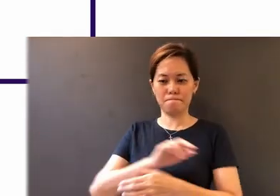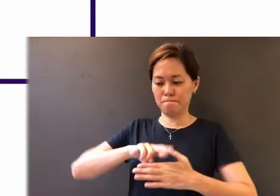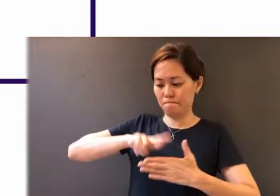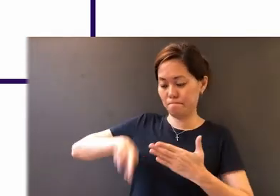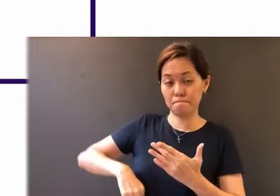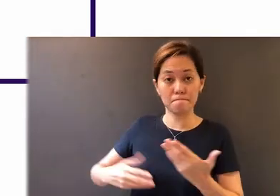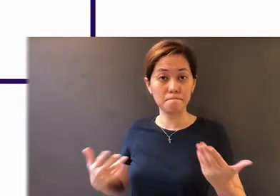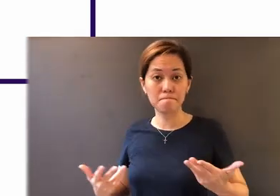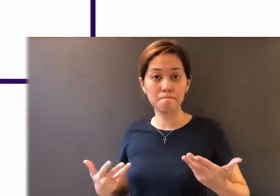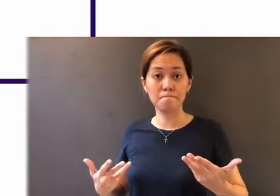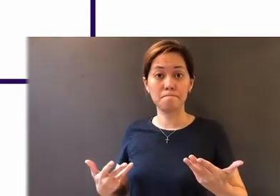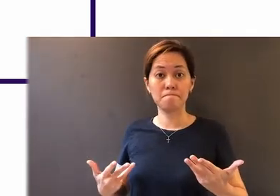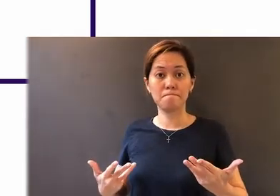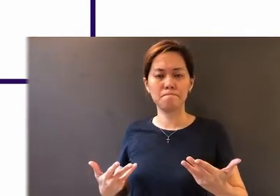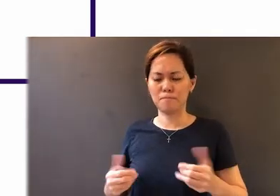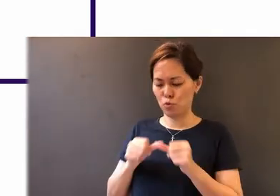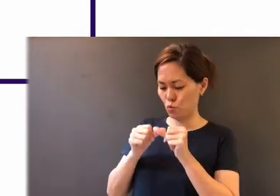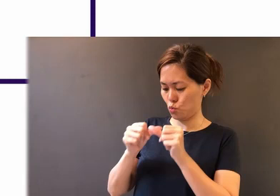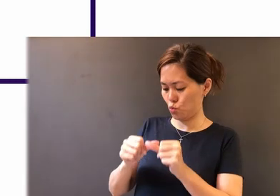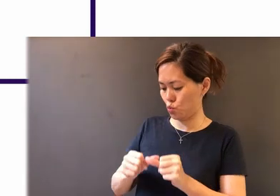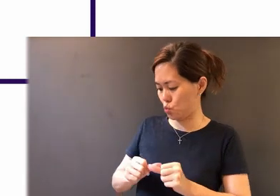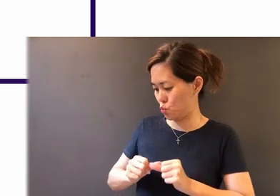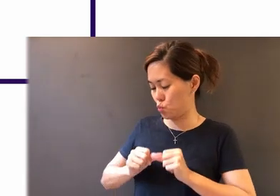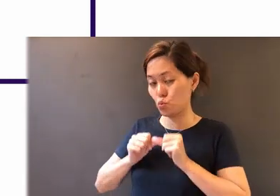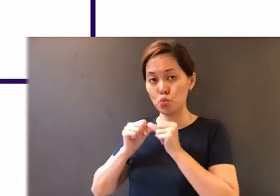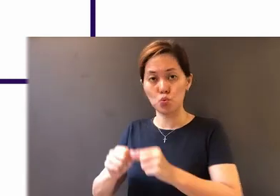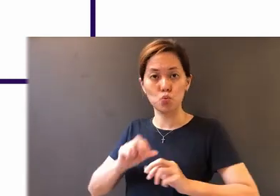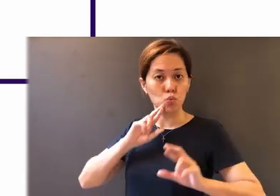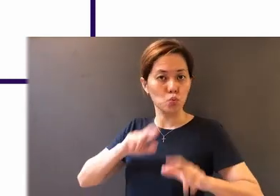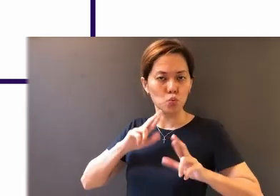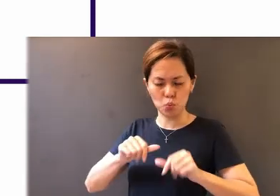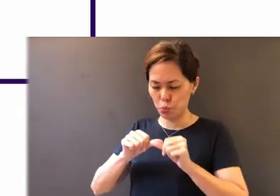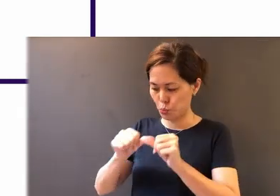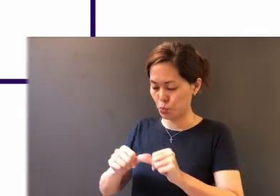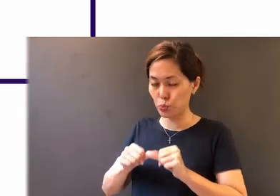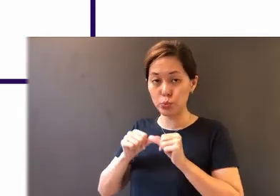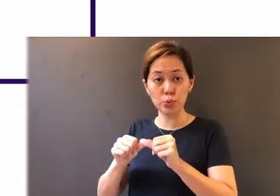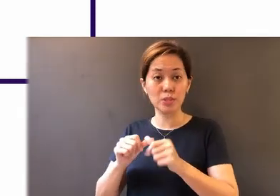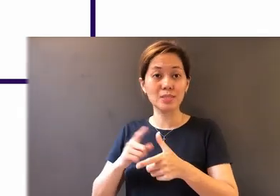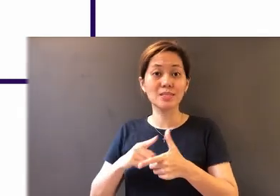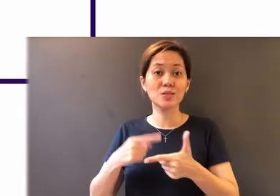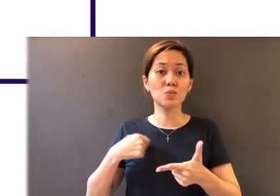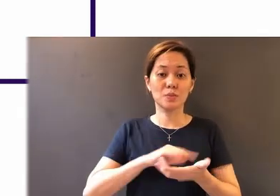it must be a constant response - so that we may be perfect and complete